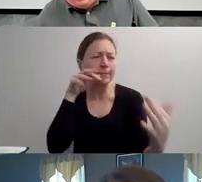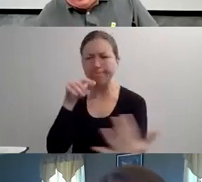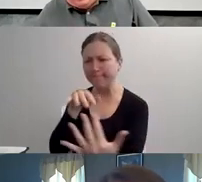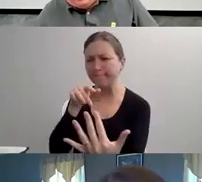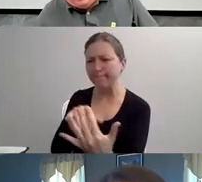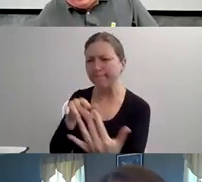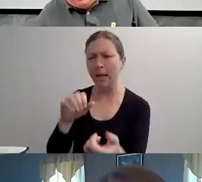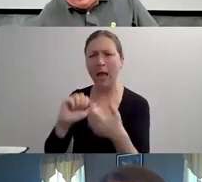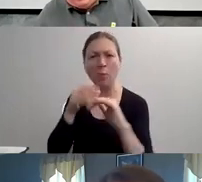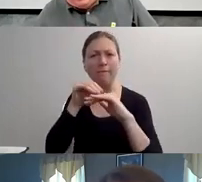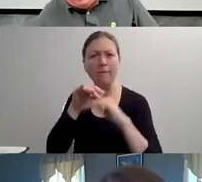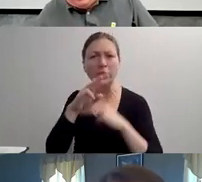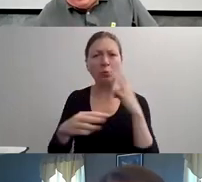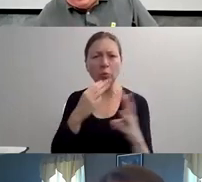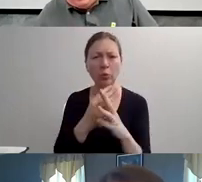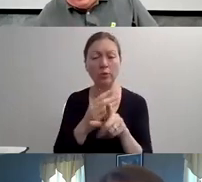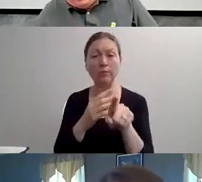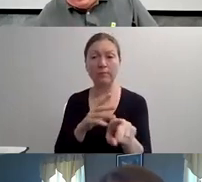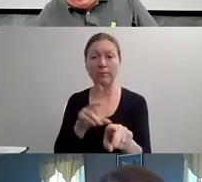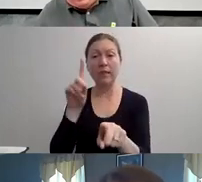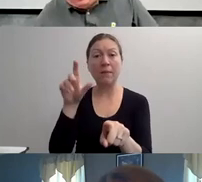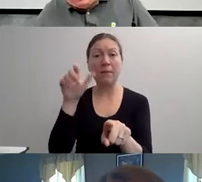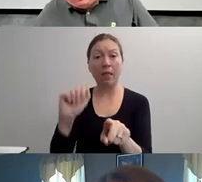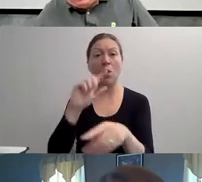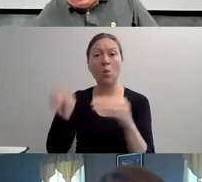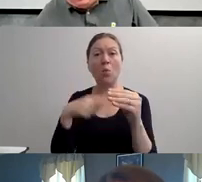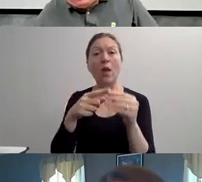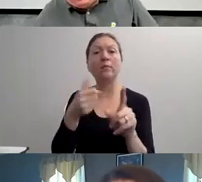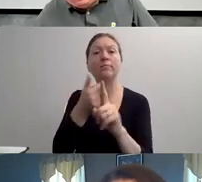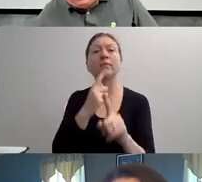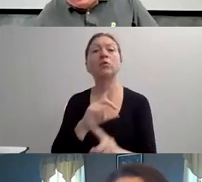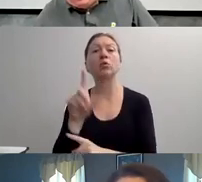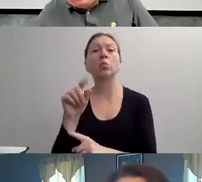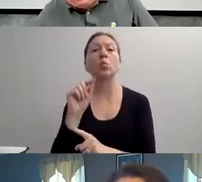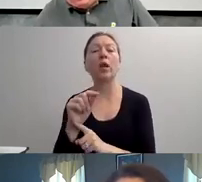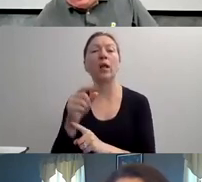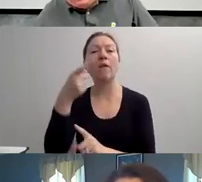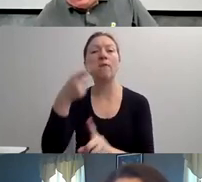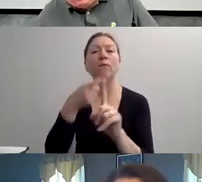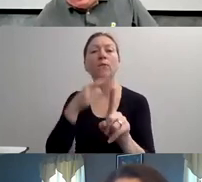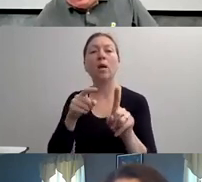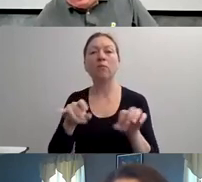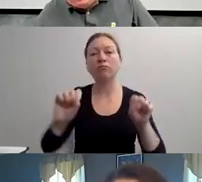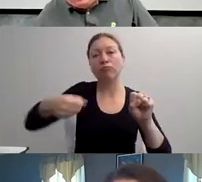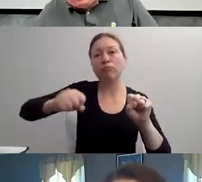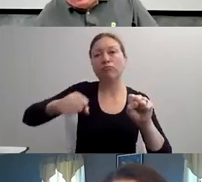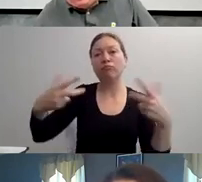NOW I WOULD LIKE TO TURN OUR PRESENTATION OVER TO LORI BECKER WHO WILL GUIDE INTO WHY THE WORDS WE USE MATTER. LORI. ">> THANK YOU, DALLAS.